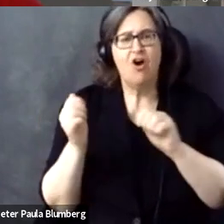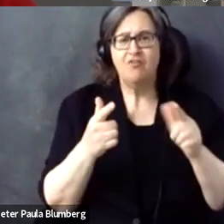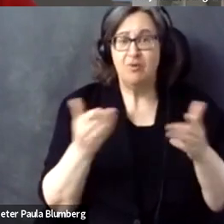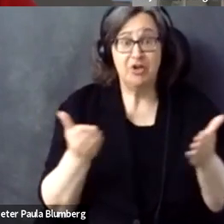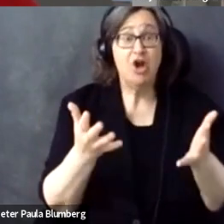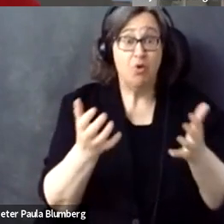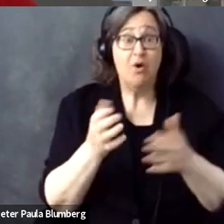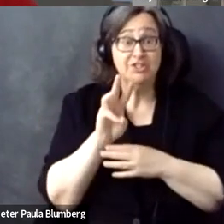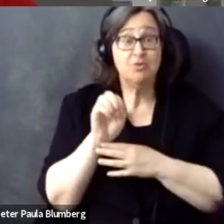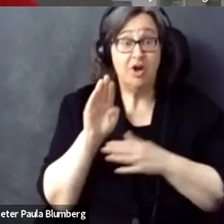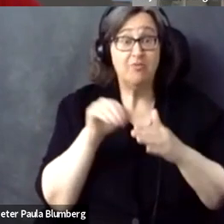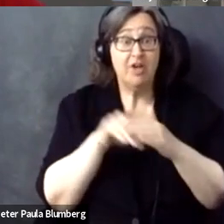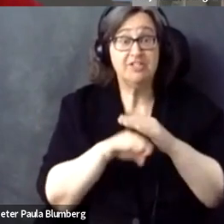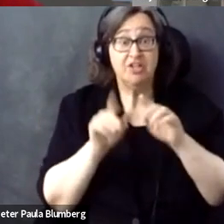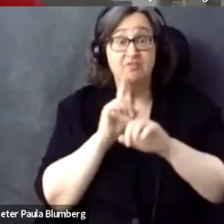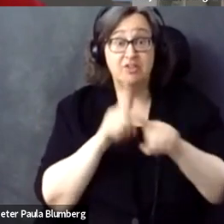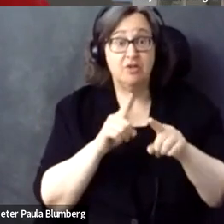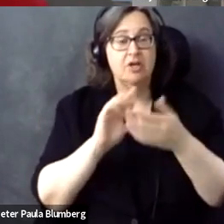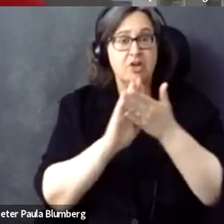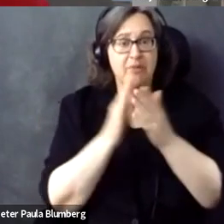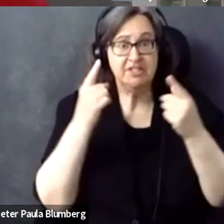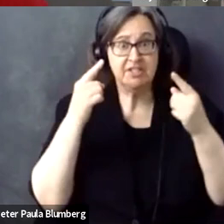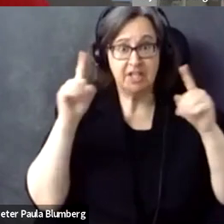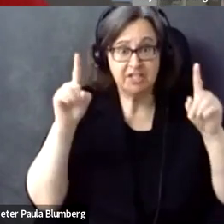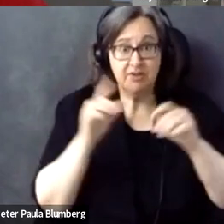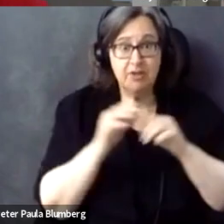other means we can use for pushing for accessibility, because I think